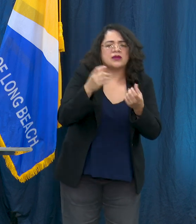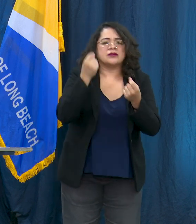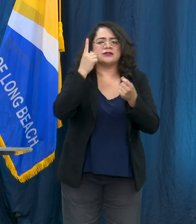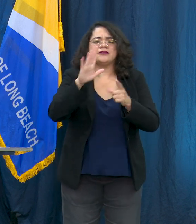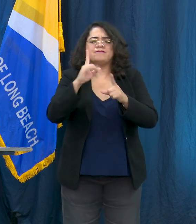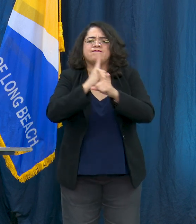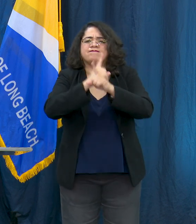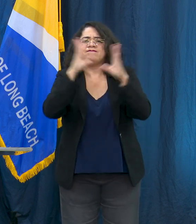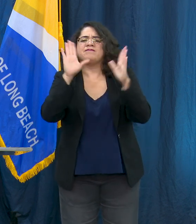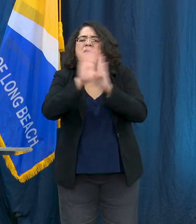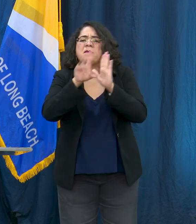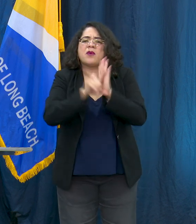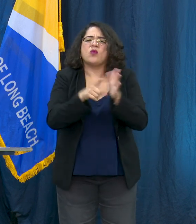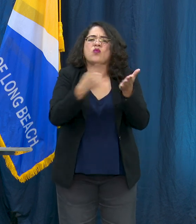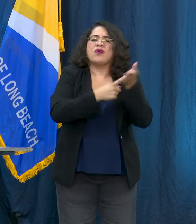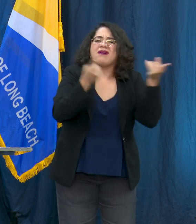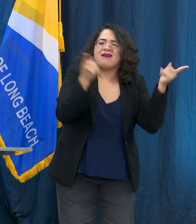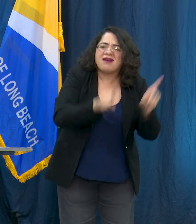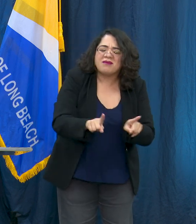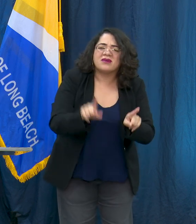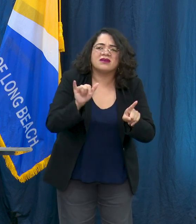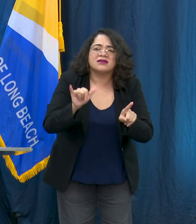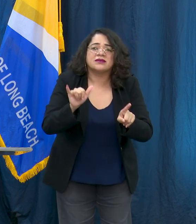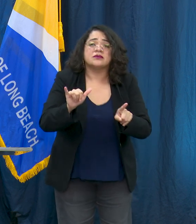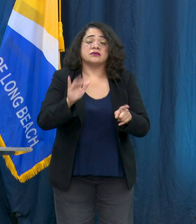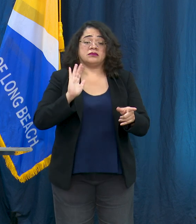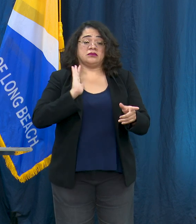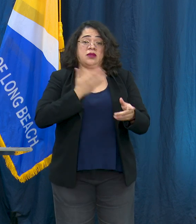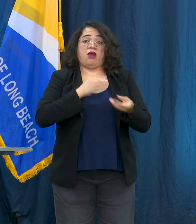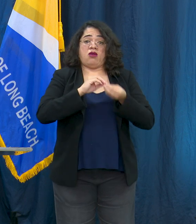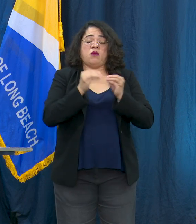year remains lower than our surrounding jurisdictions and really does reflect